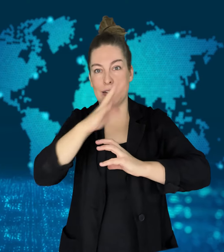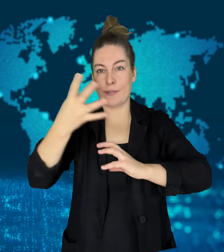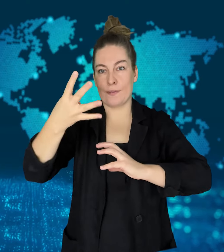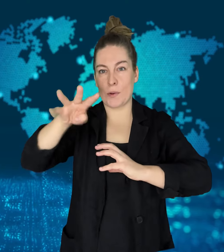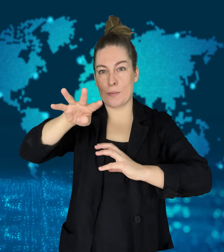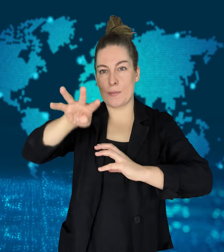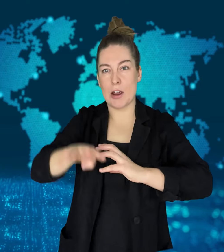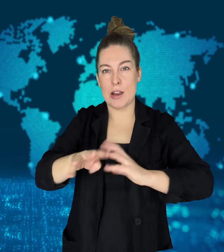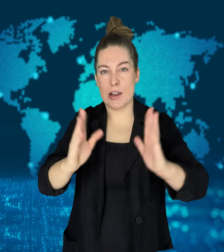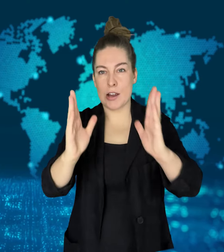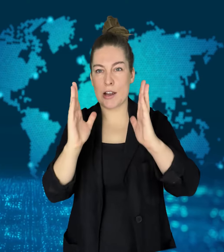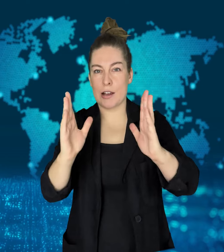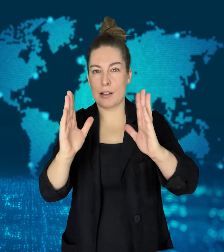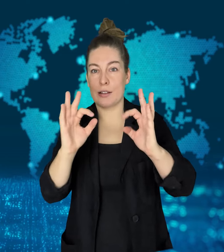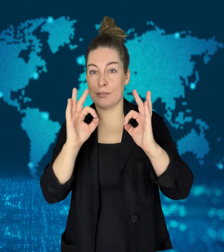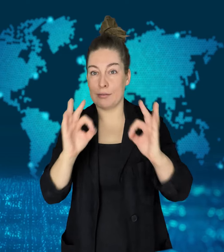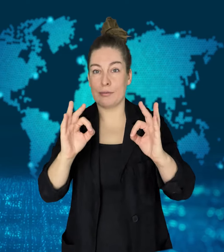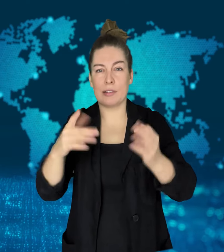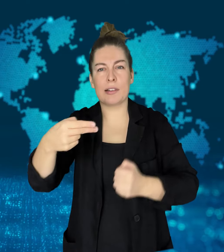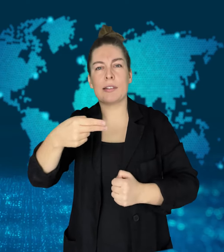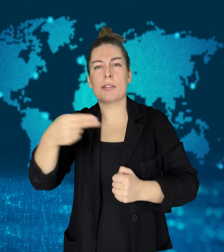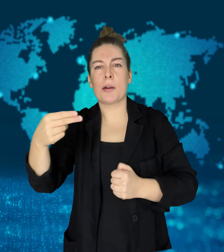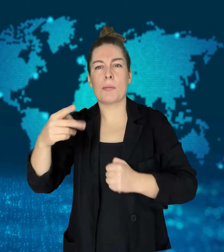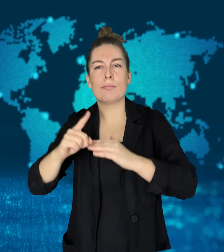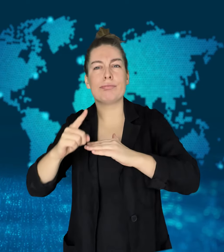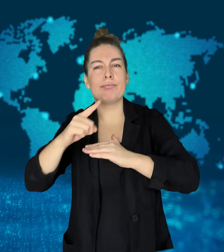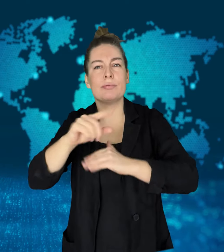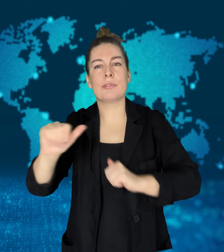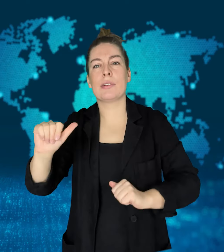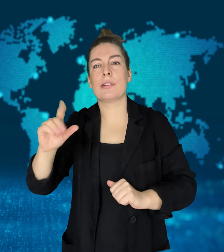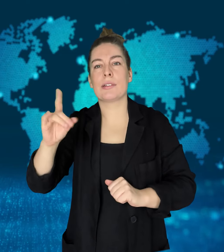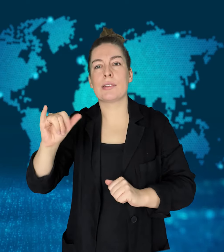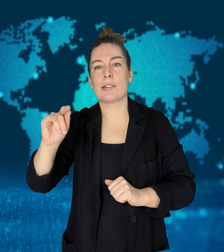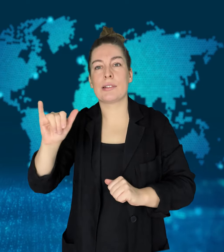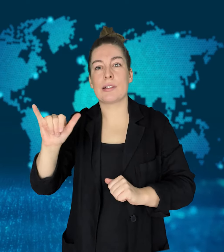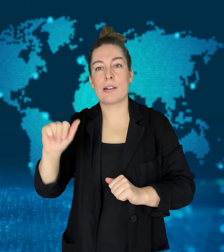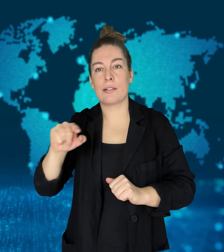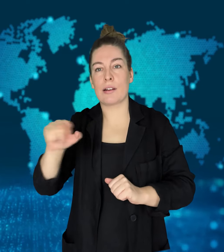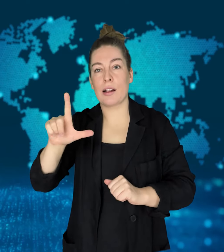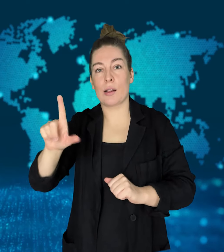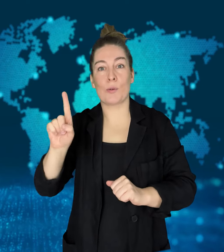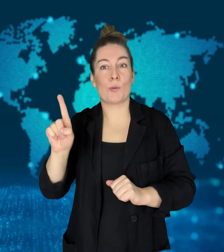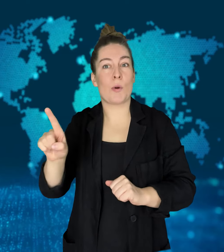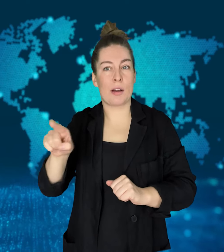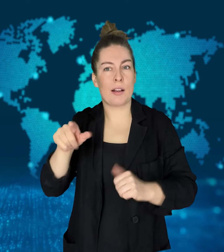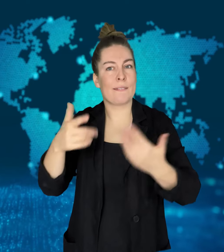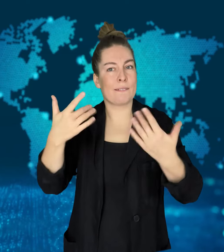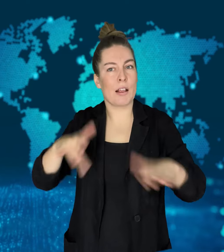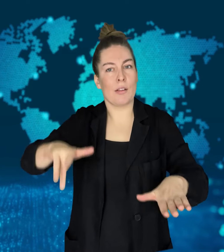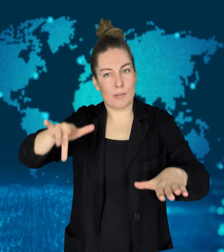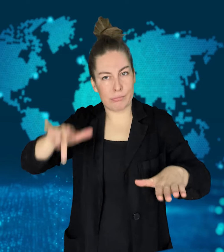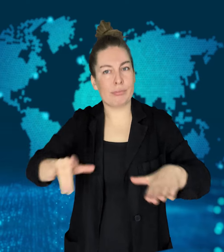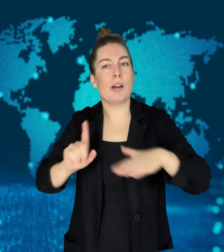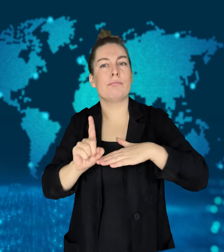The spacecraft, called Aditya-L1, launched in September of 2023